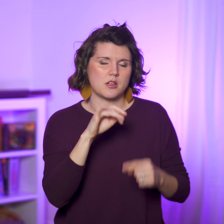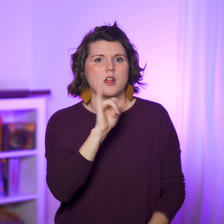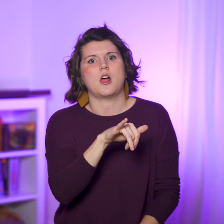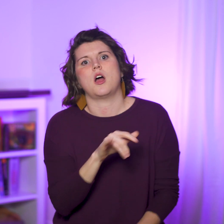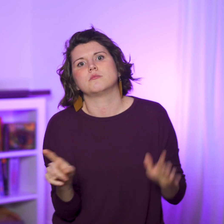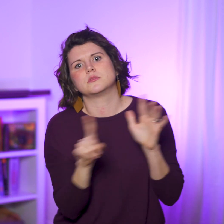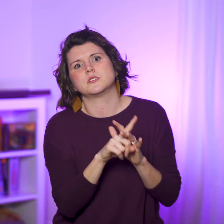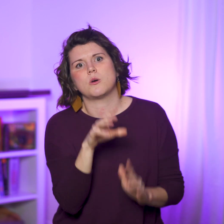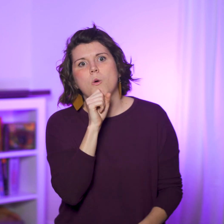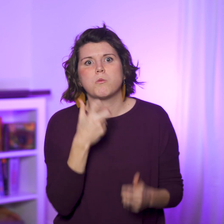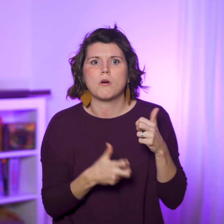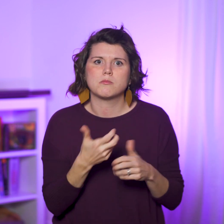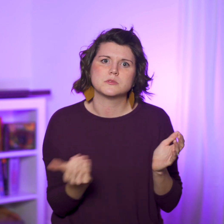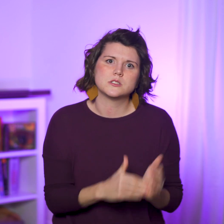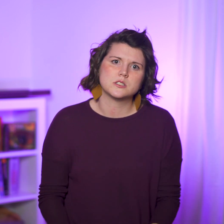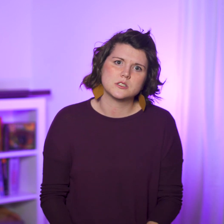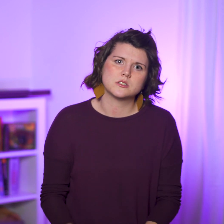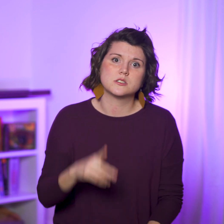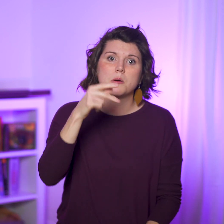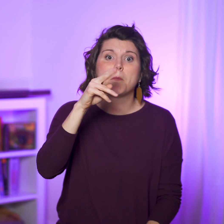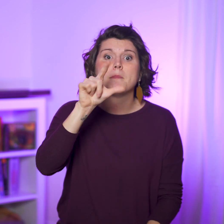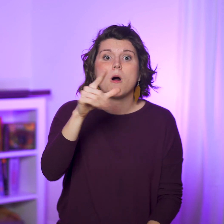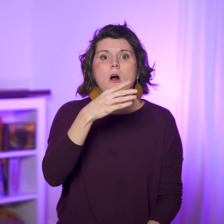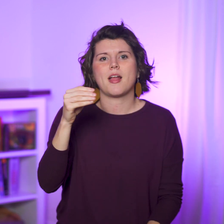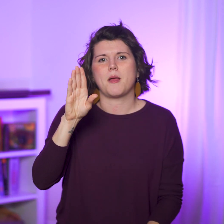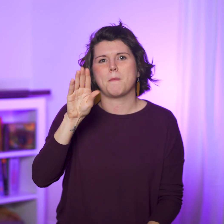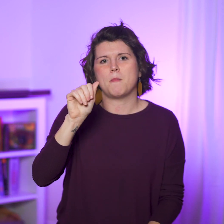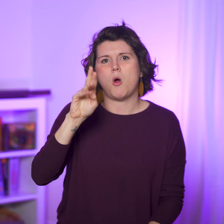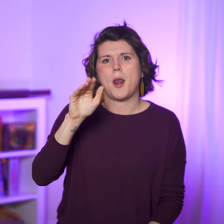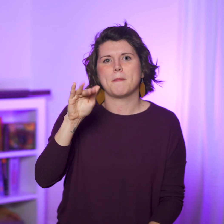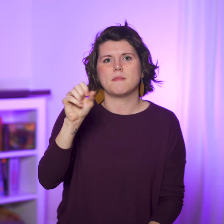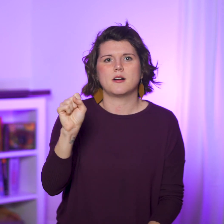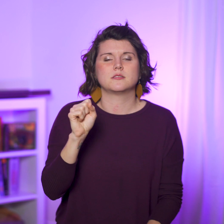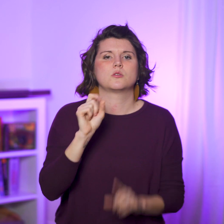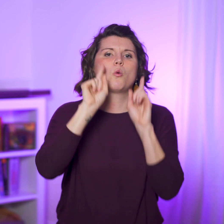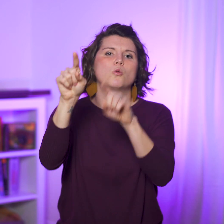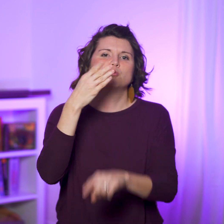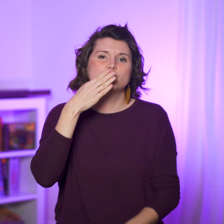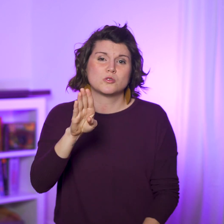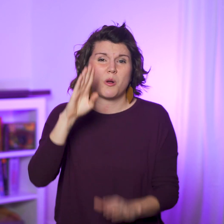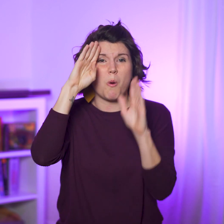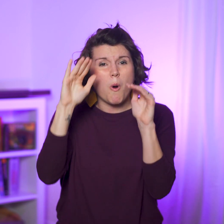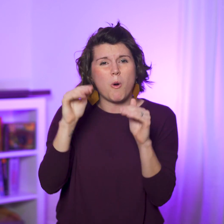inciting the old chaos again. Paul and Barnabas go to Jerusalem in hopes of